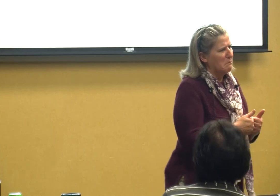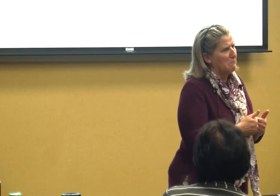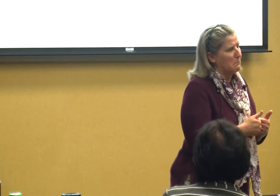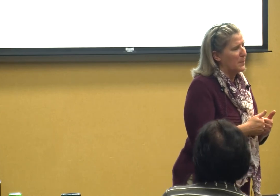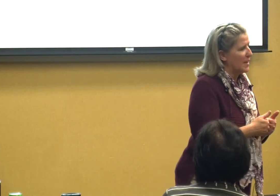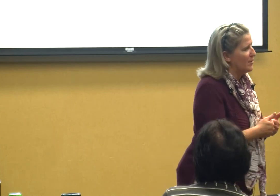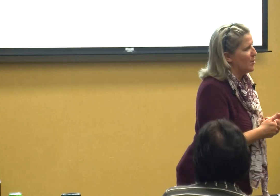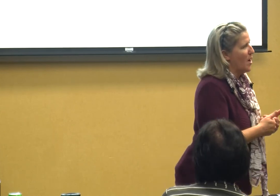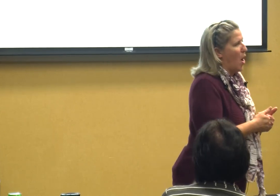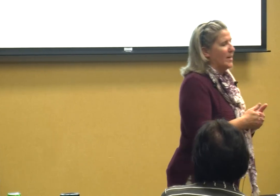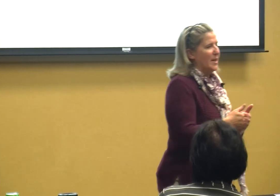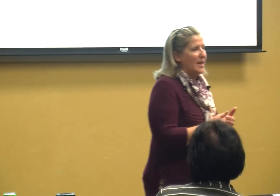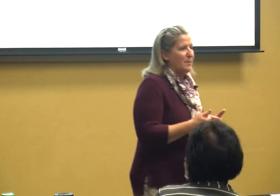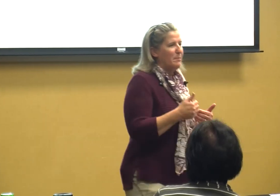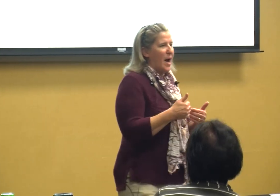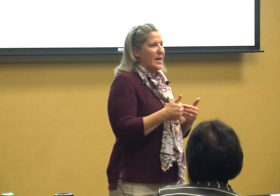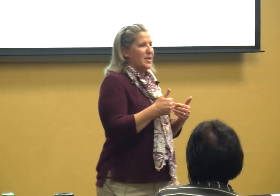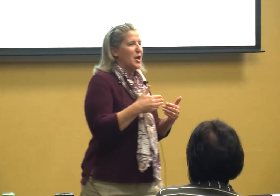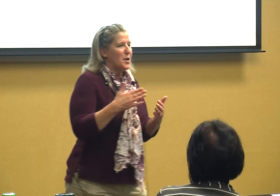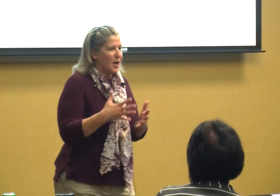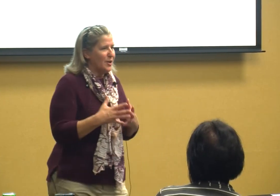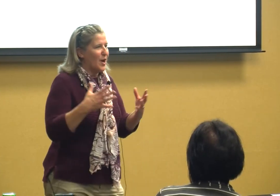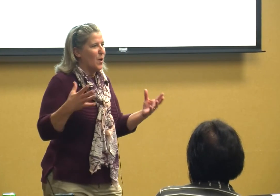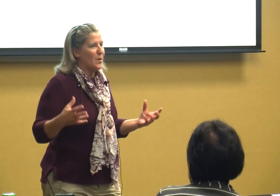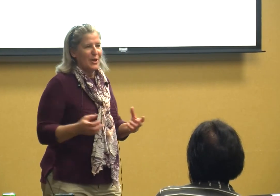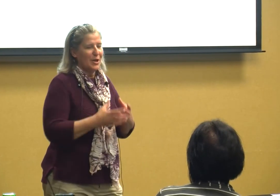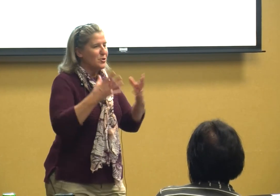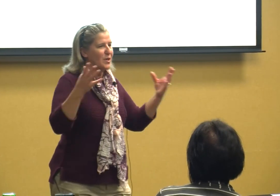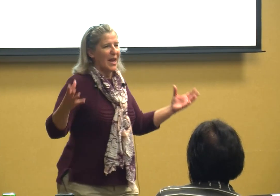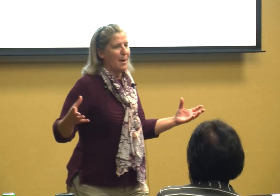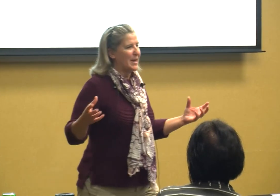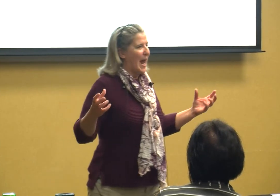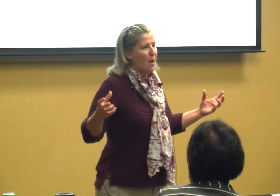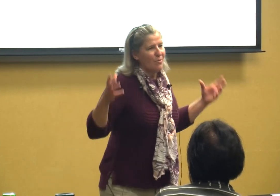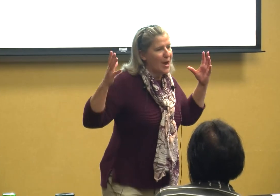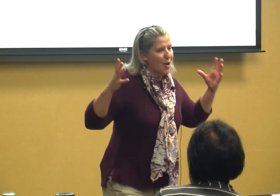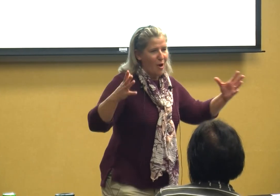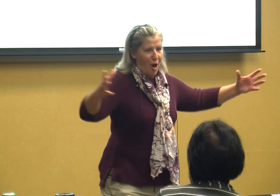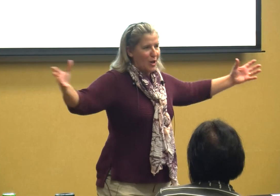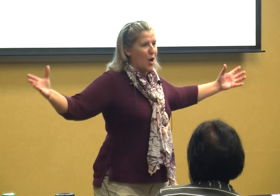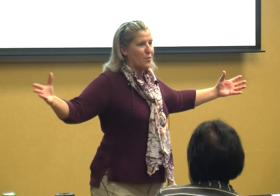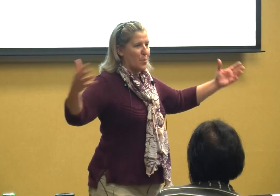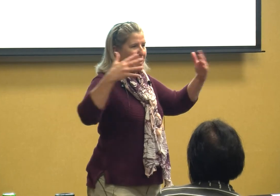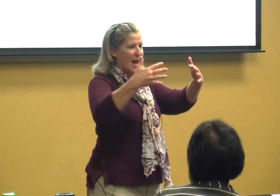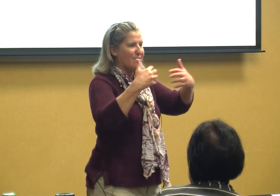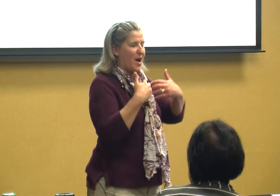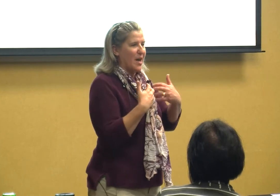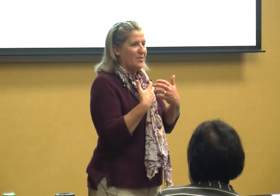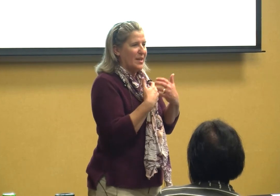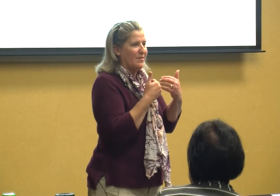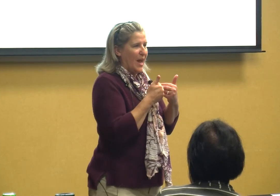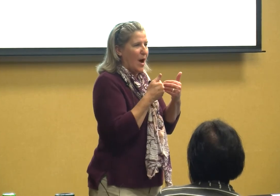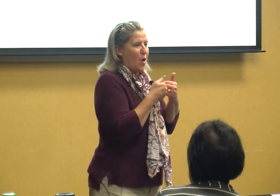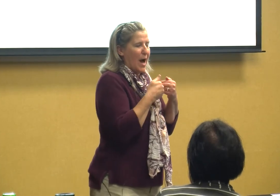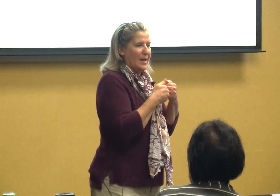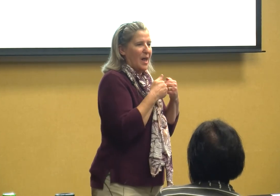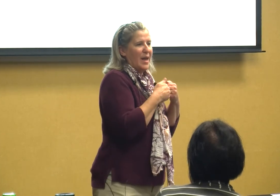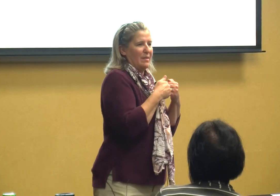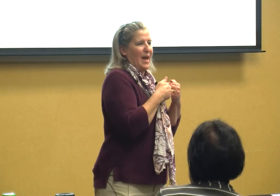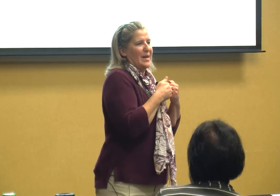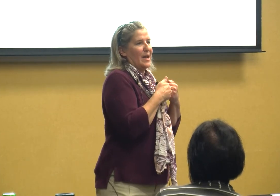believe it or not but you know usually I'm an out there all over but I find that now I like that I